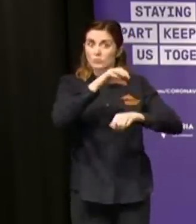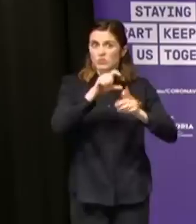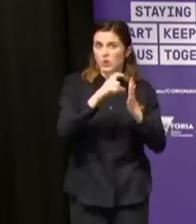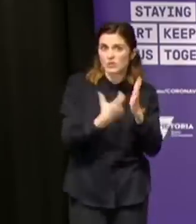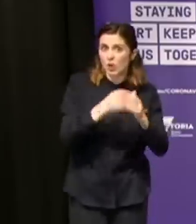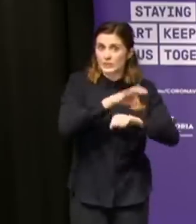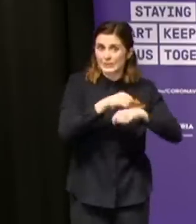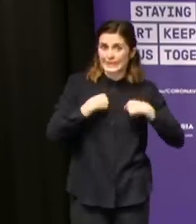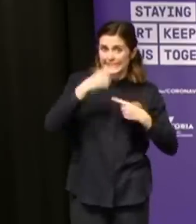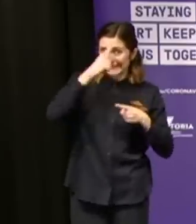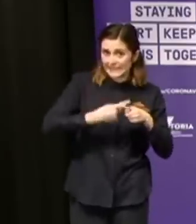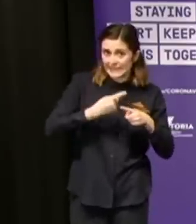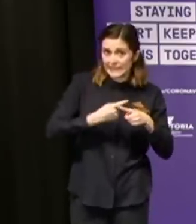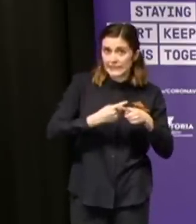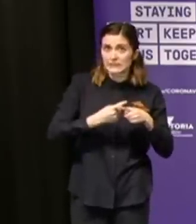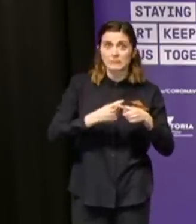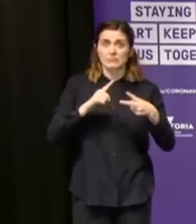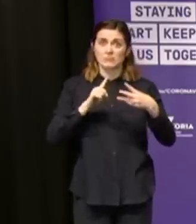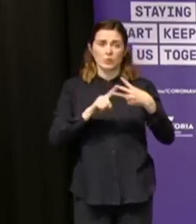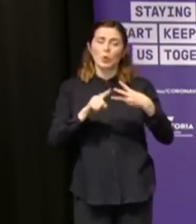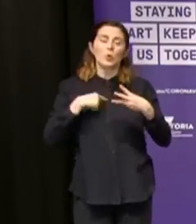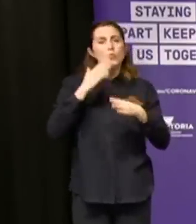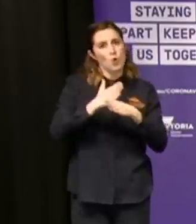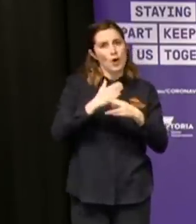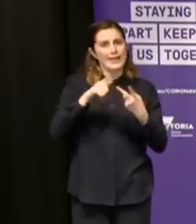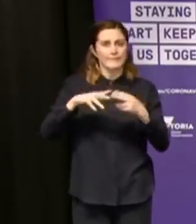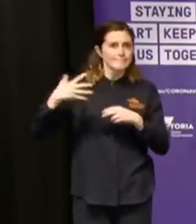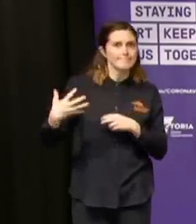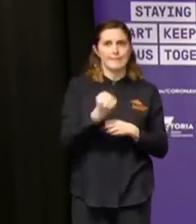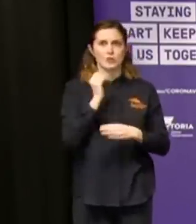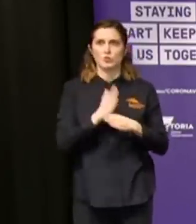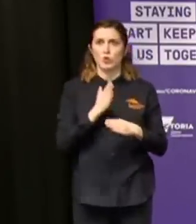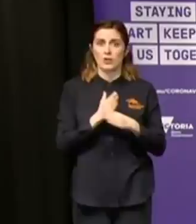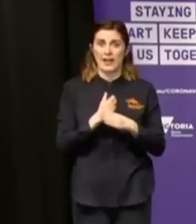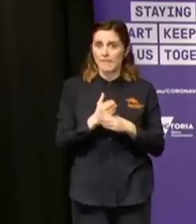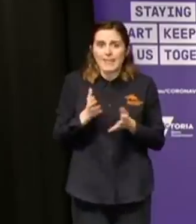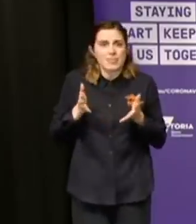we can no longer have people simply out and about for no good reason whatsoever.